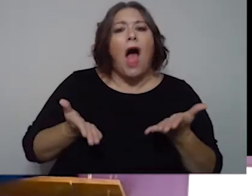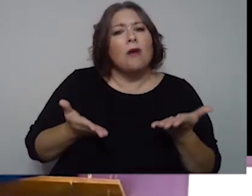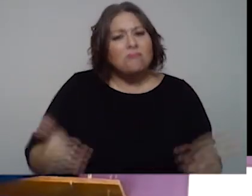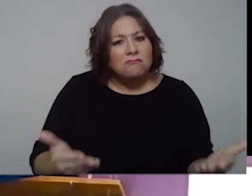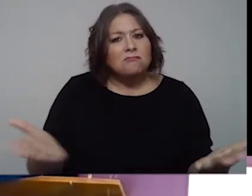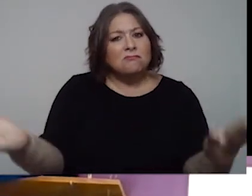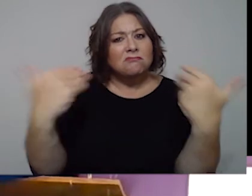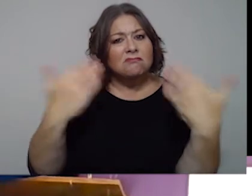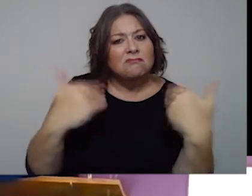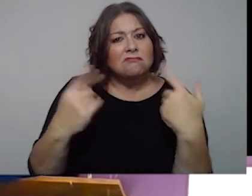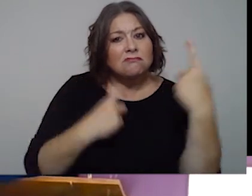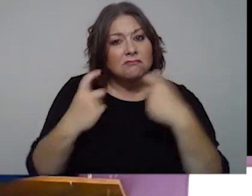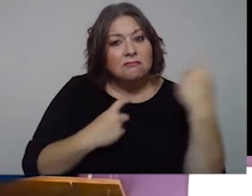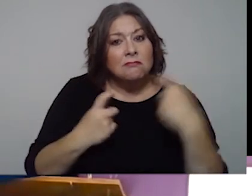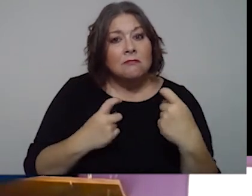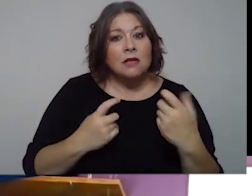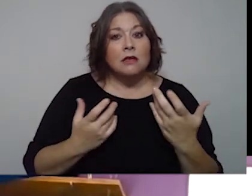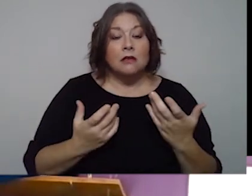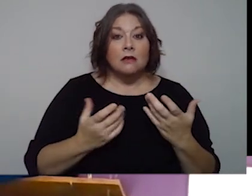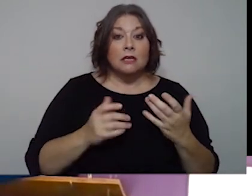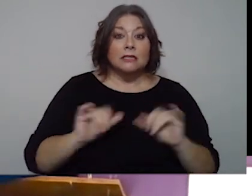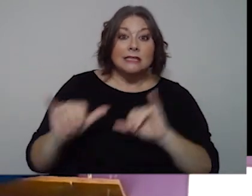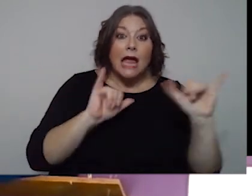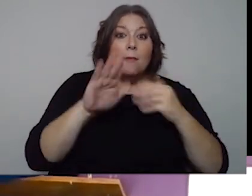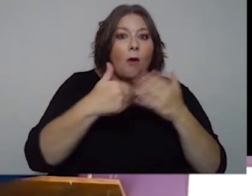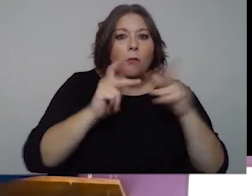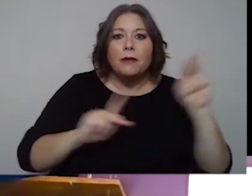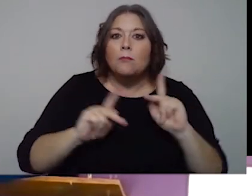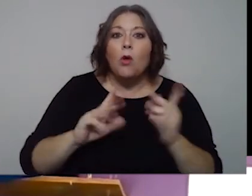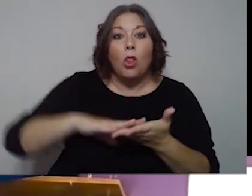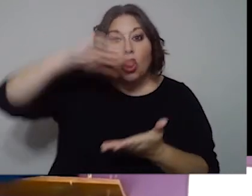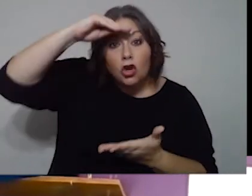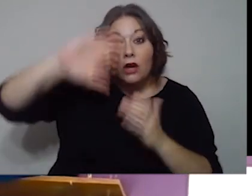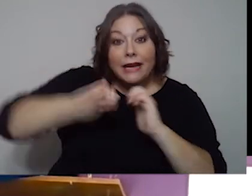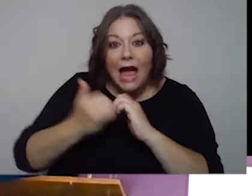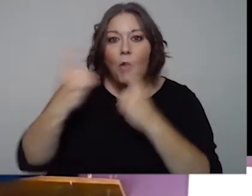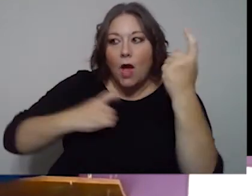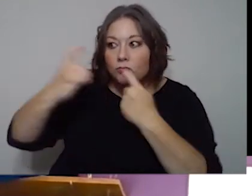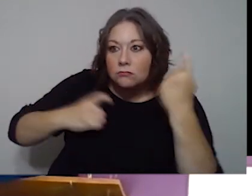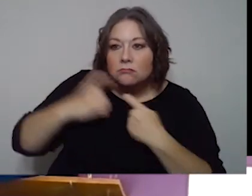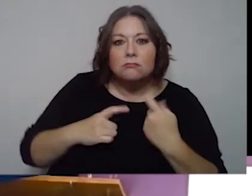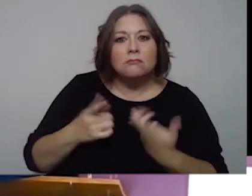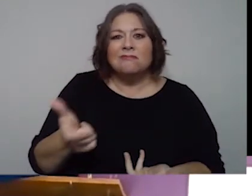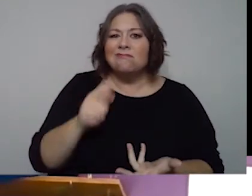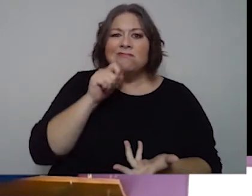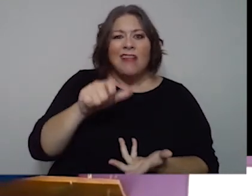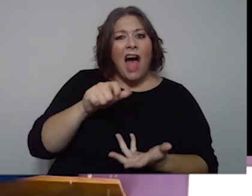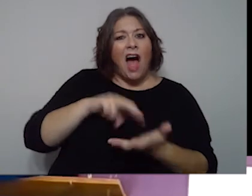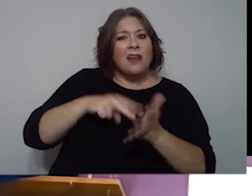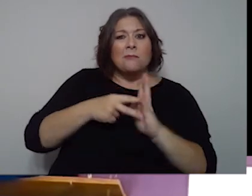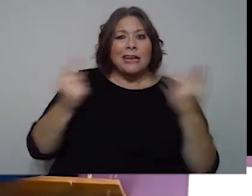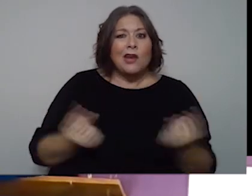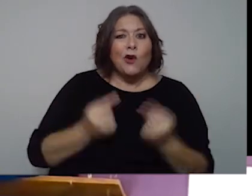how, like everybody else, that's how they learn, you know. And they don't mean any harm so, yeah.